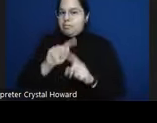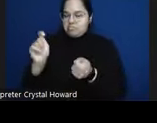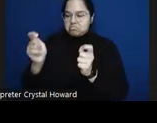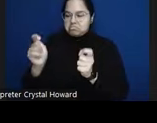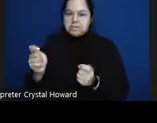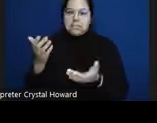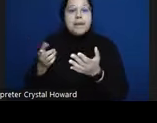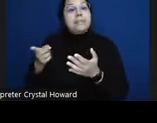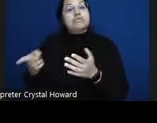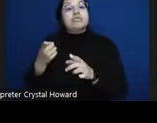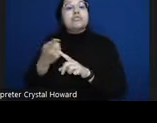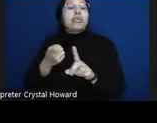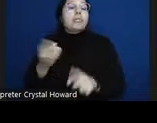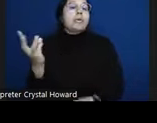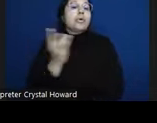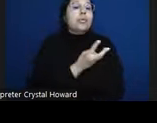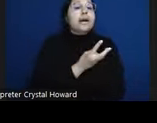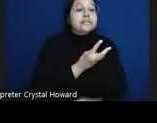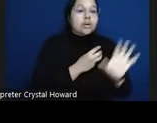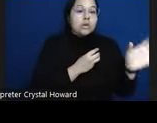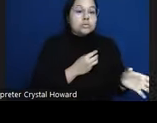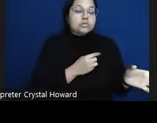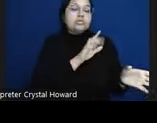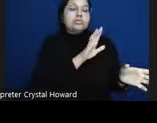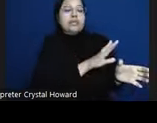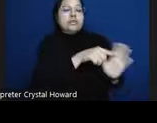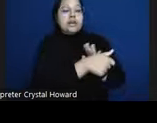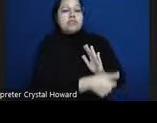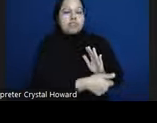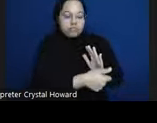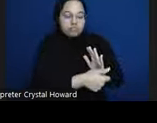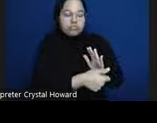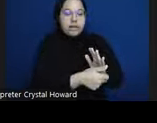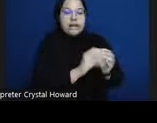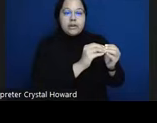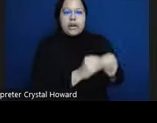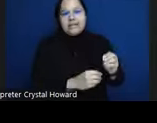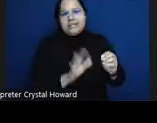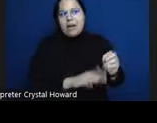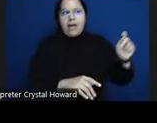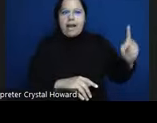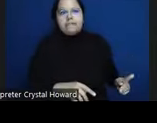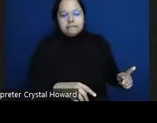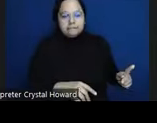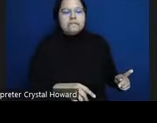of what it is here our accuracy would go down even though the test is the same this is not